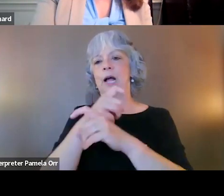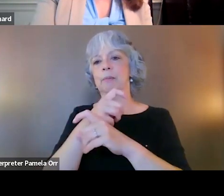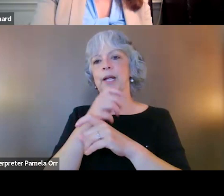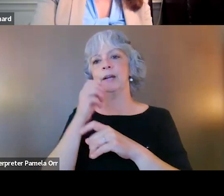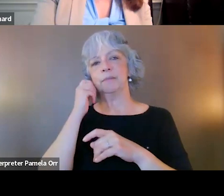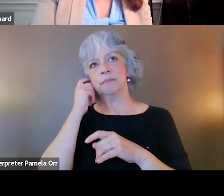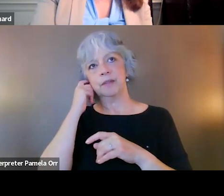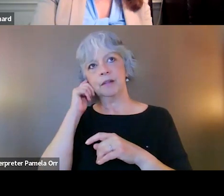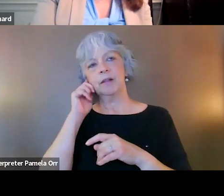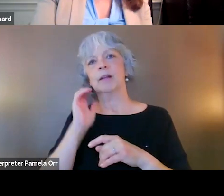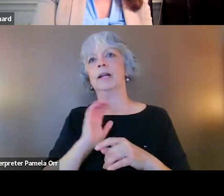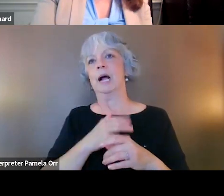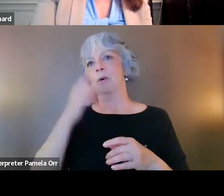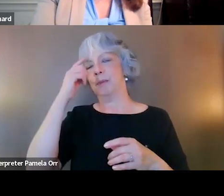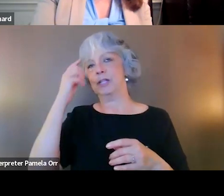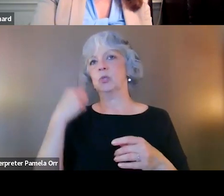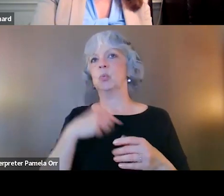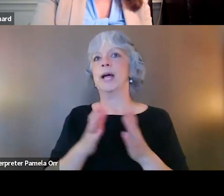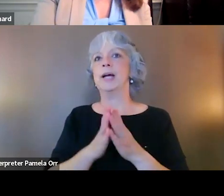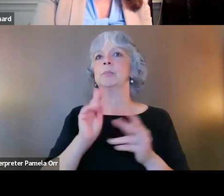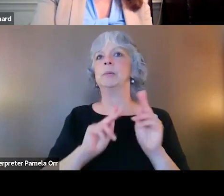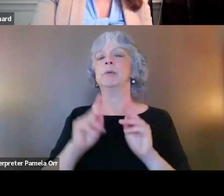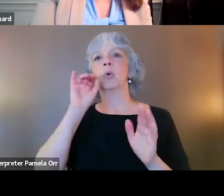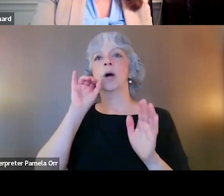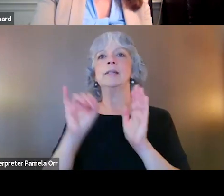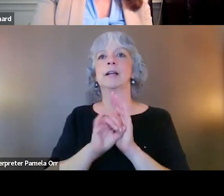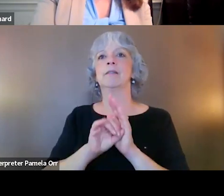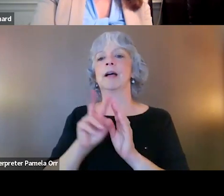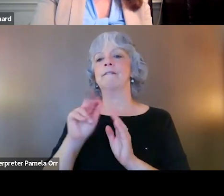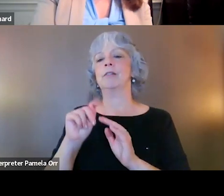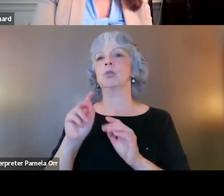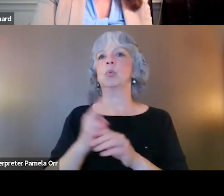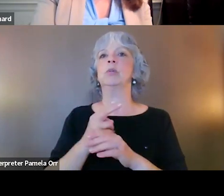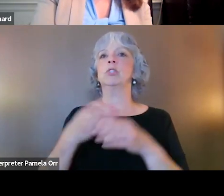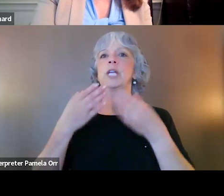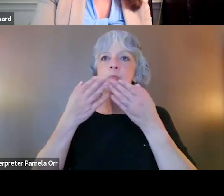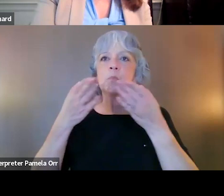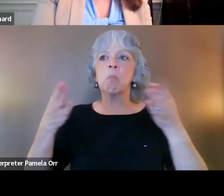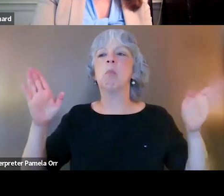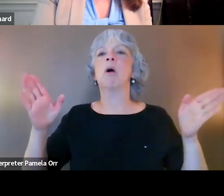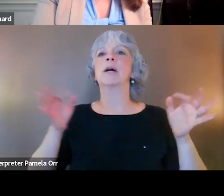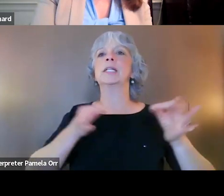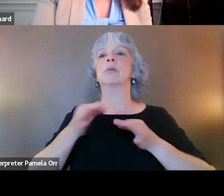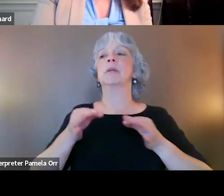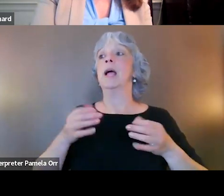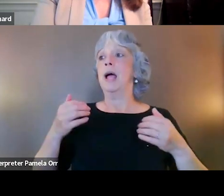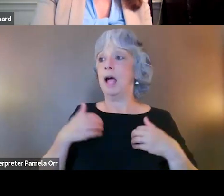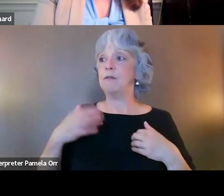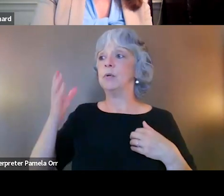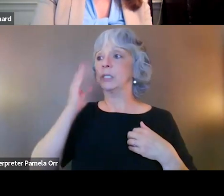in our mind when we ask people to identify veterans, we try to use as broad a brush as possible as saying, have you ever served in the US military?